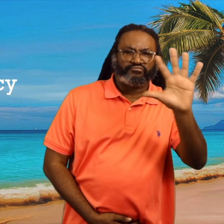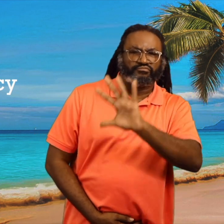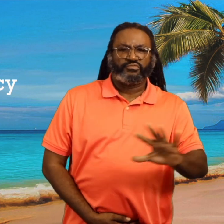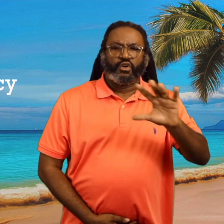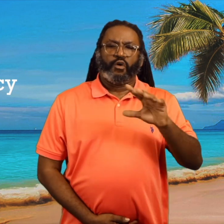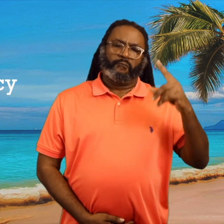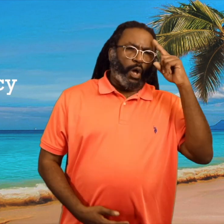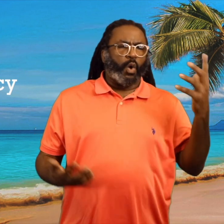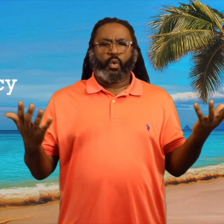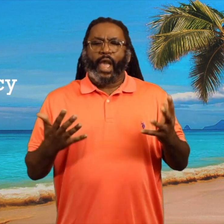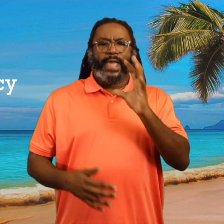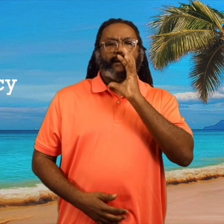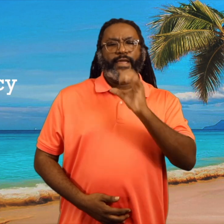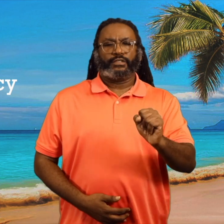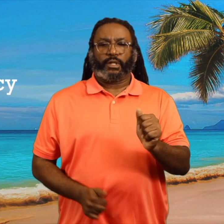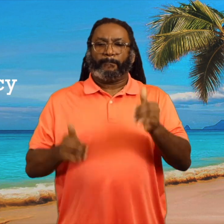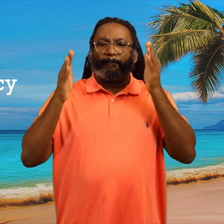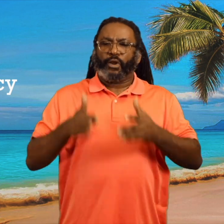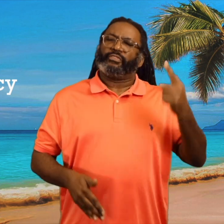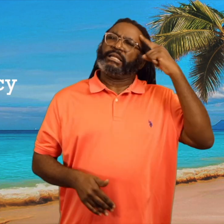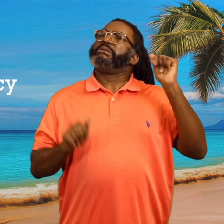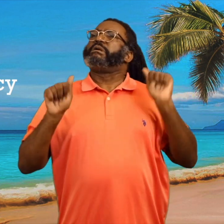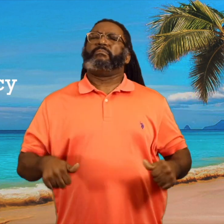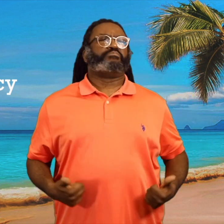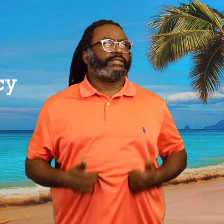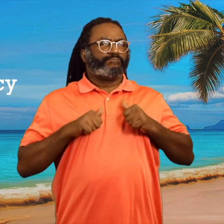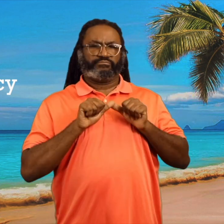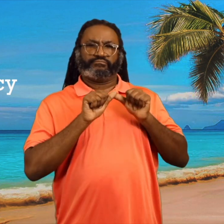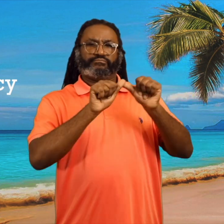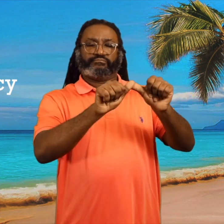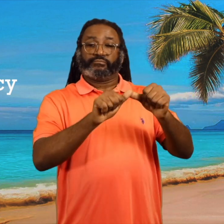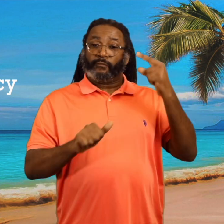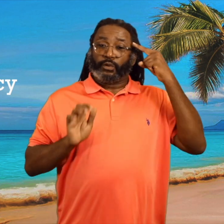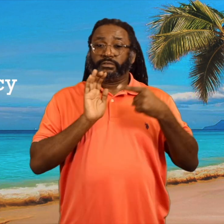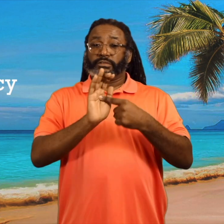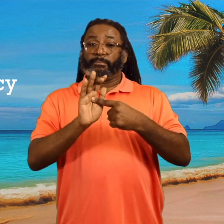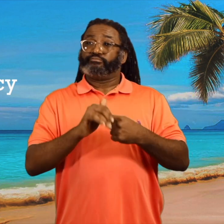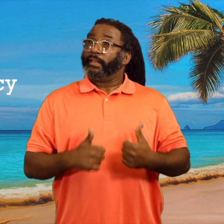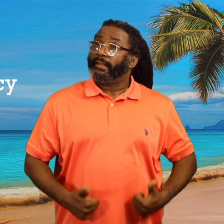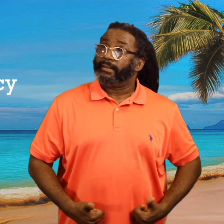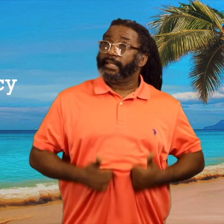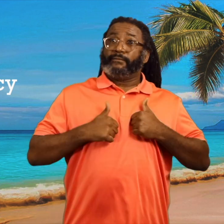It means the number of years a person can be expected to live.